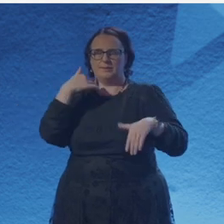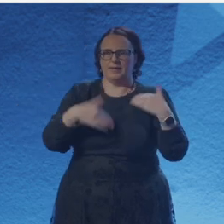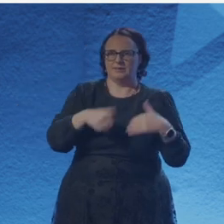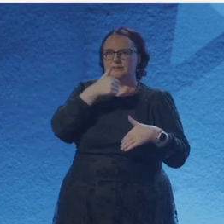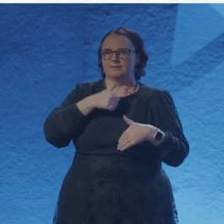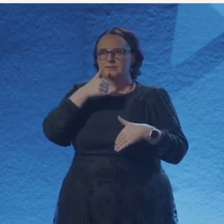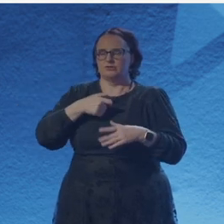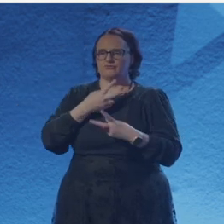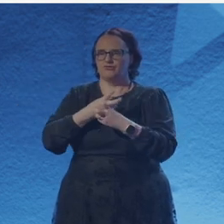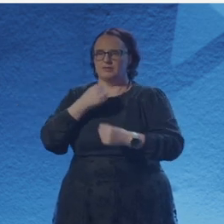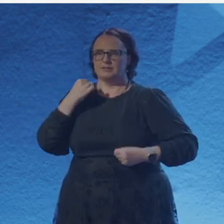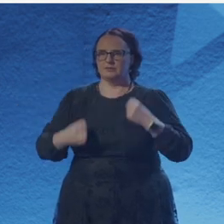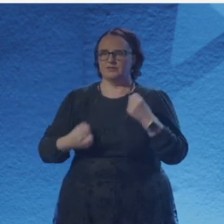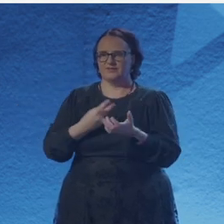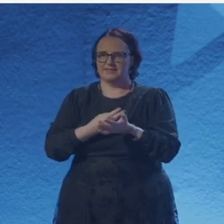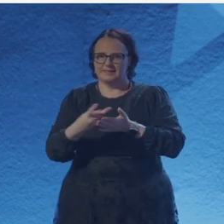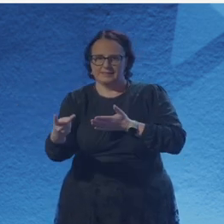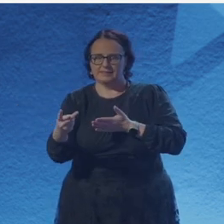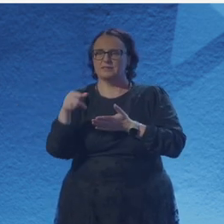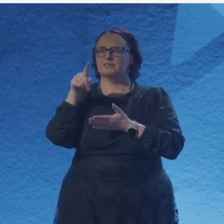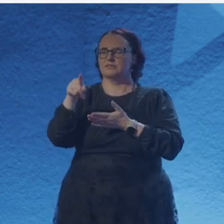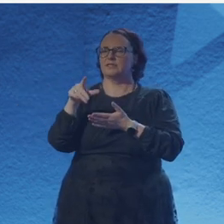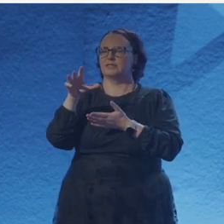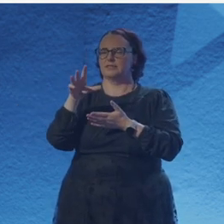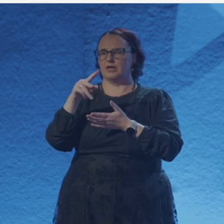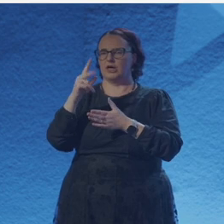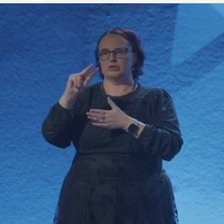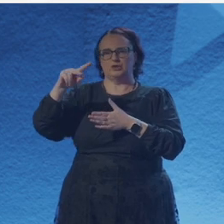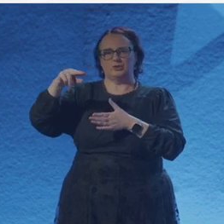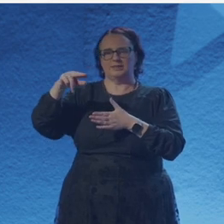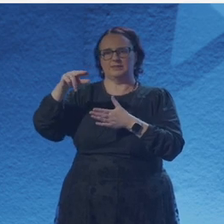They are in love, don't you see? You can't take her off the board. You can't treat her